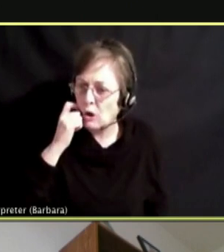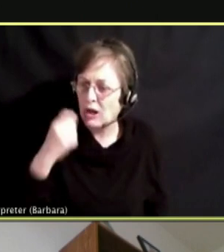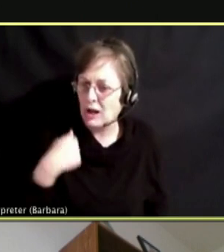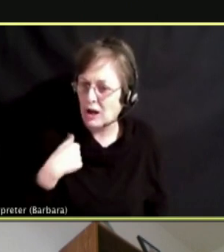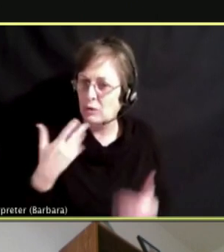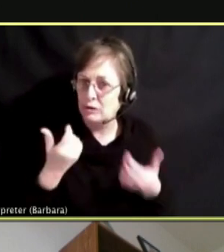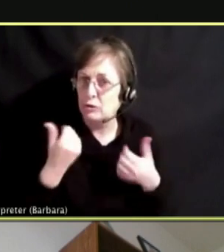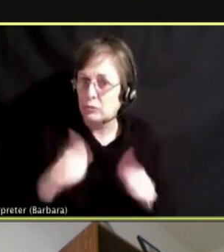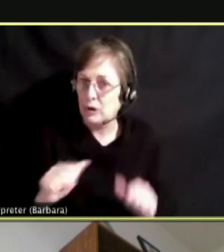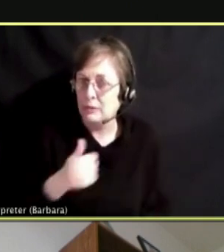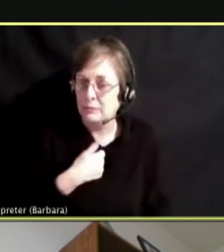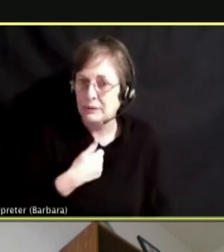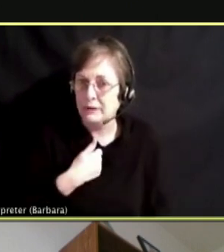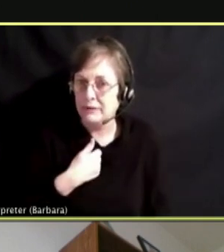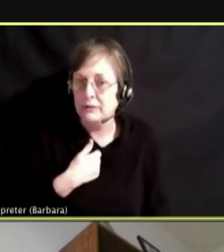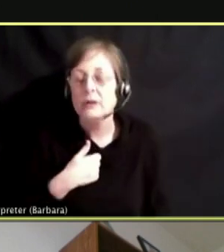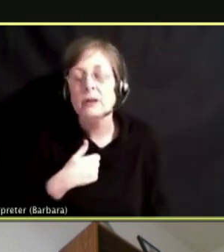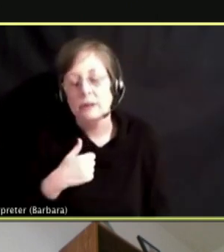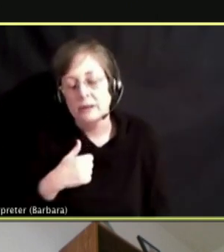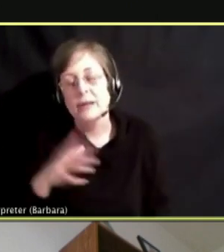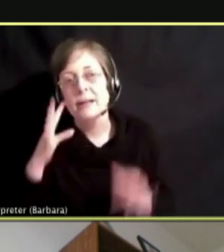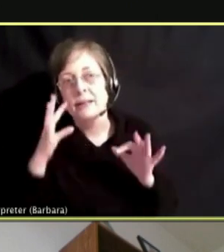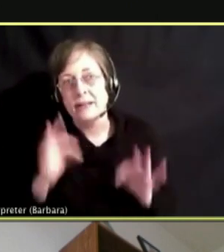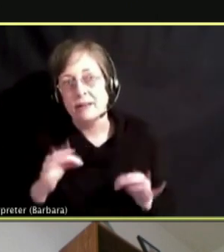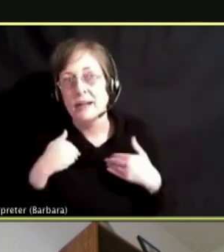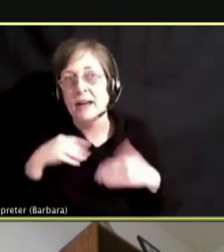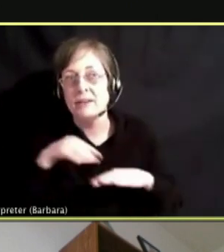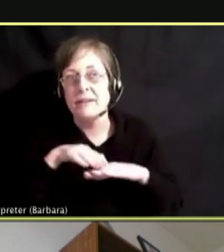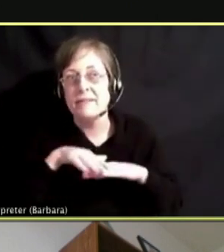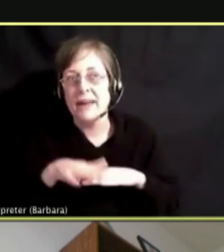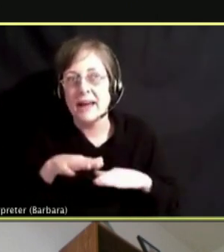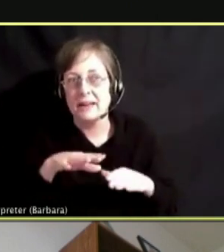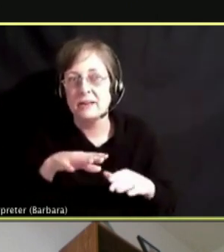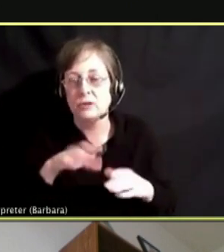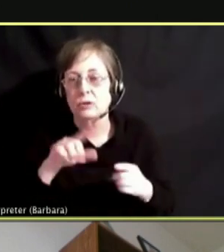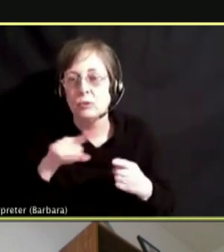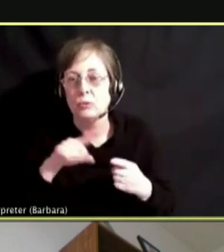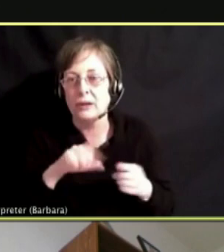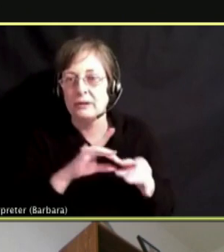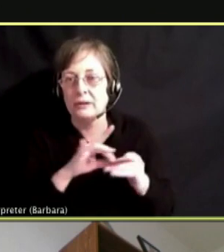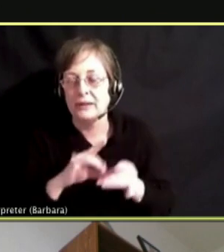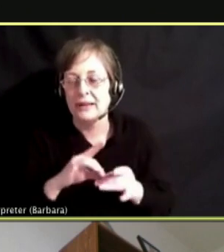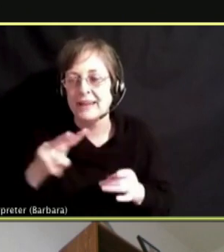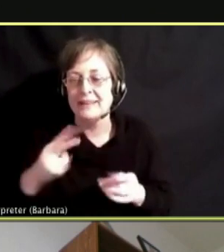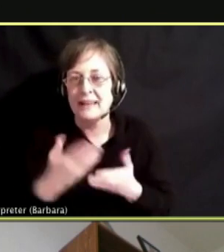IS WHAT DEFINITELY IS IN EFFECT WHEN IT COMES TO THE SECONDHAND SMOKING.